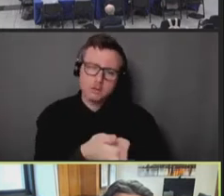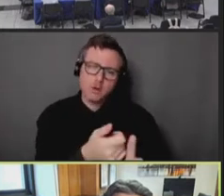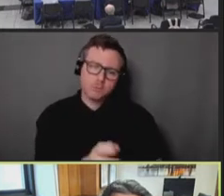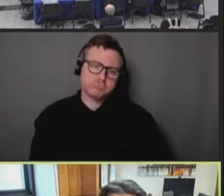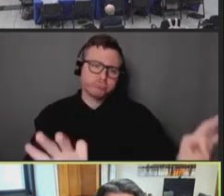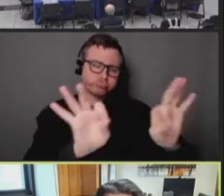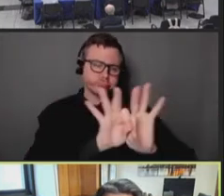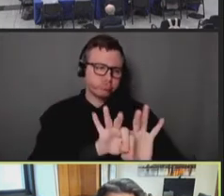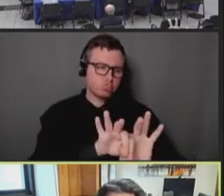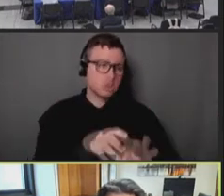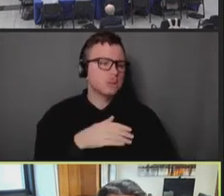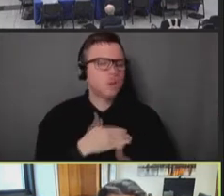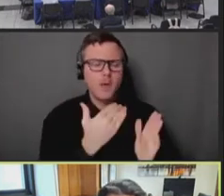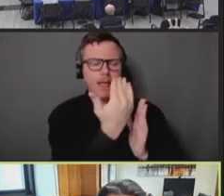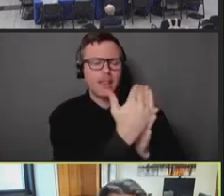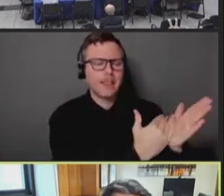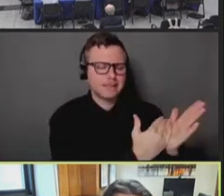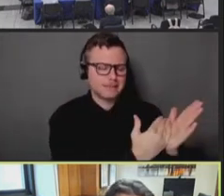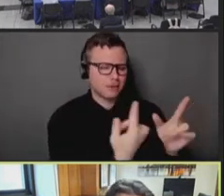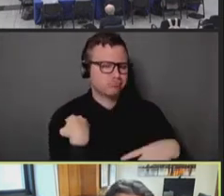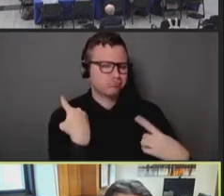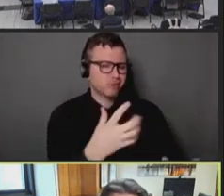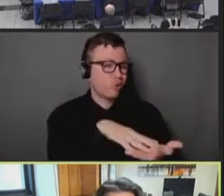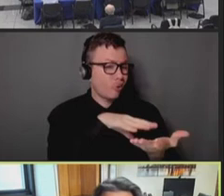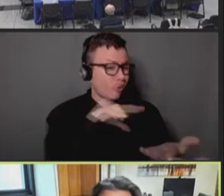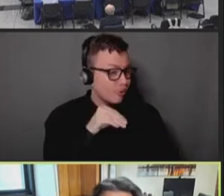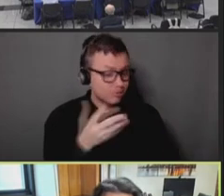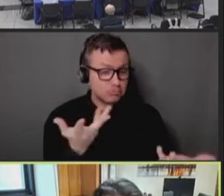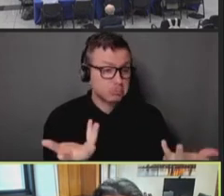So what are the lessons we've learned in this effort? Clearly,